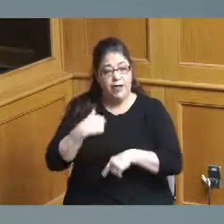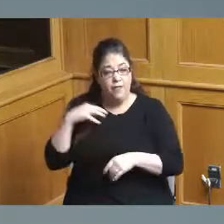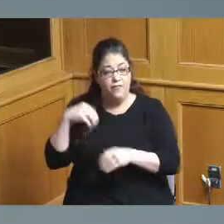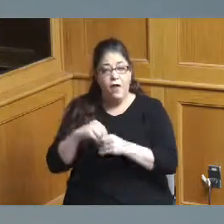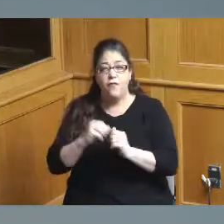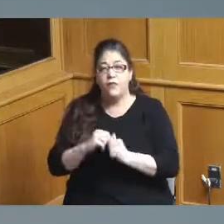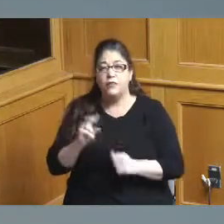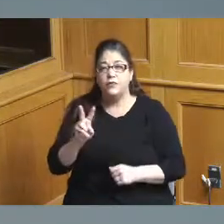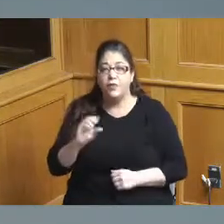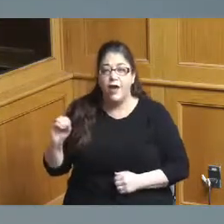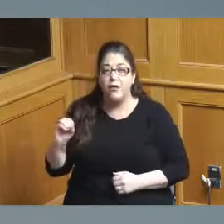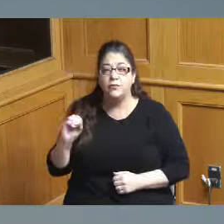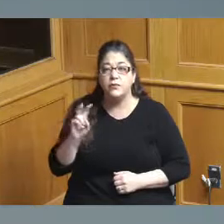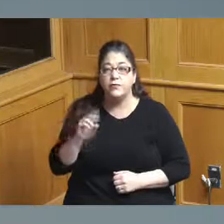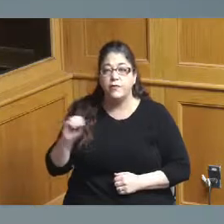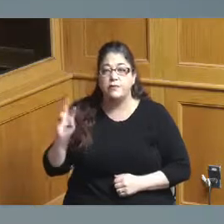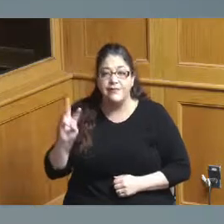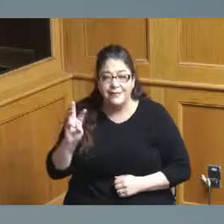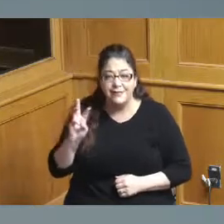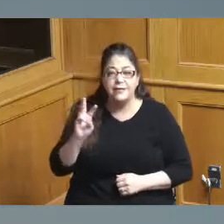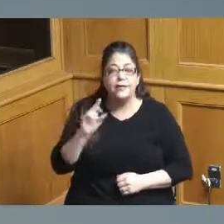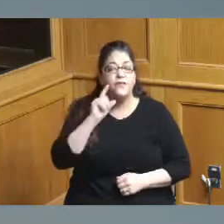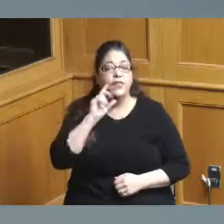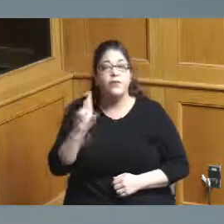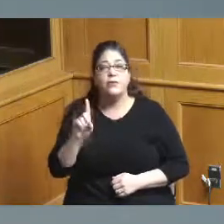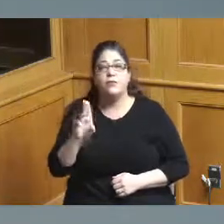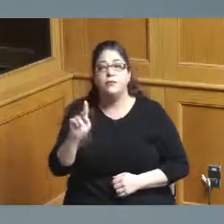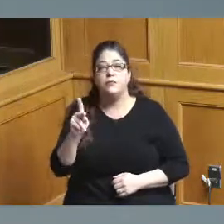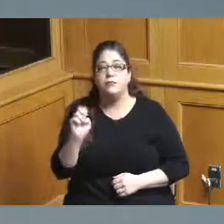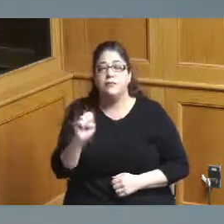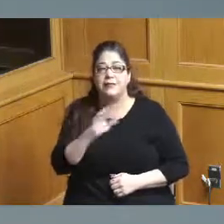expansion of the Duke Energy Convention Center back then the Albert Saban Convention Center